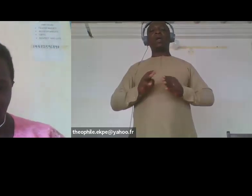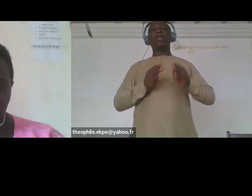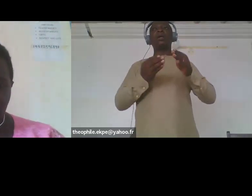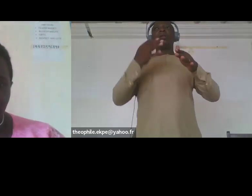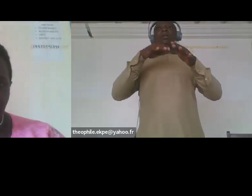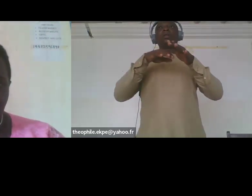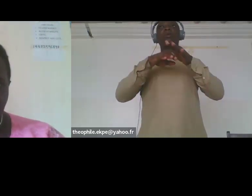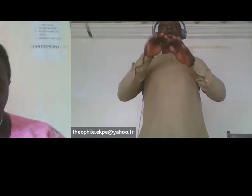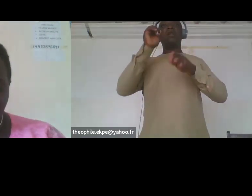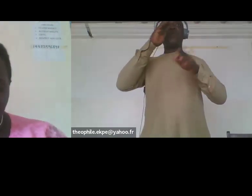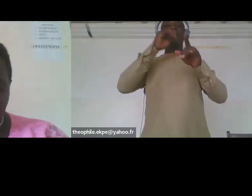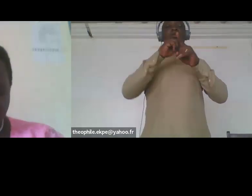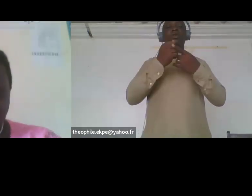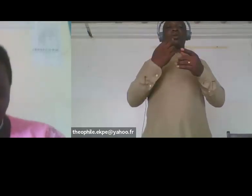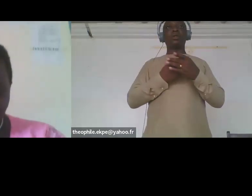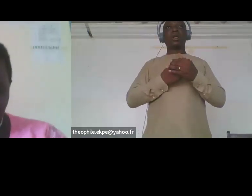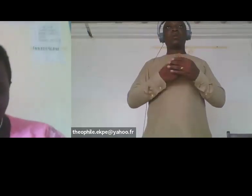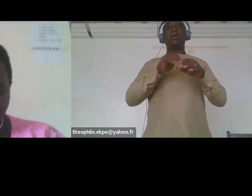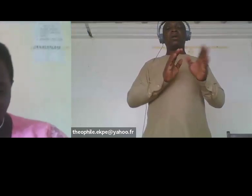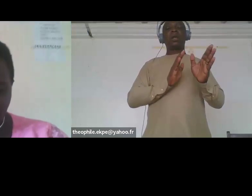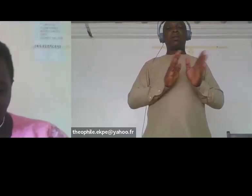planning thank